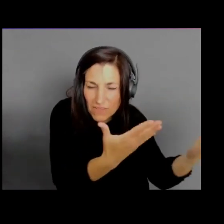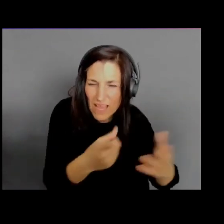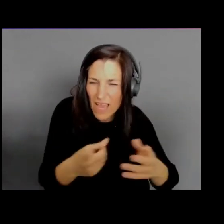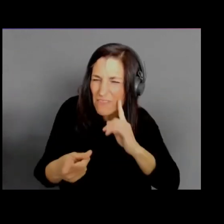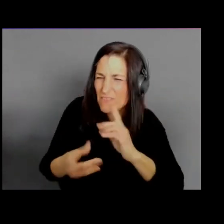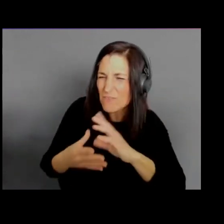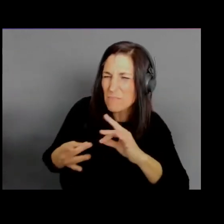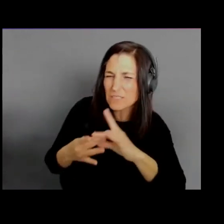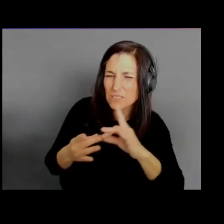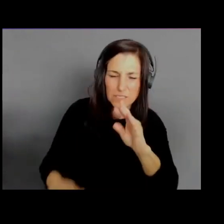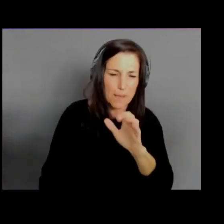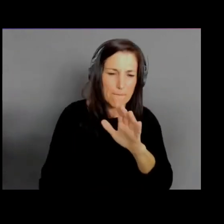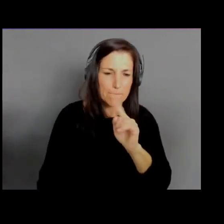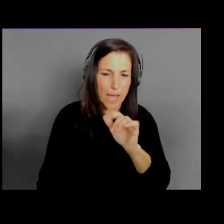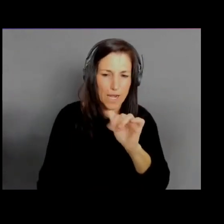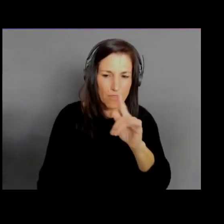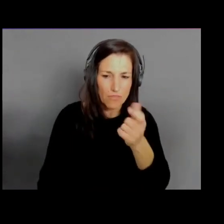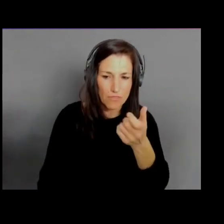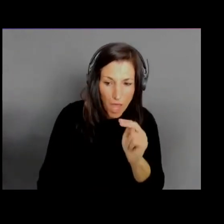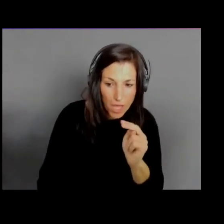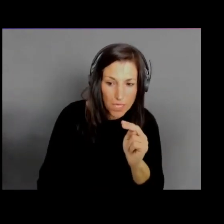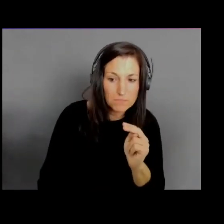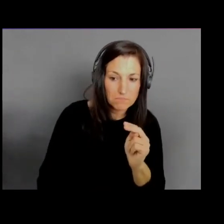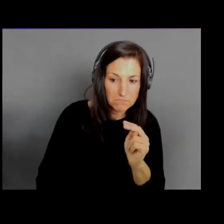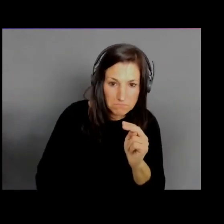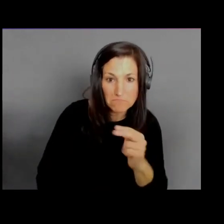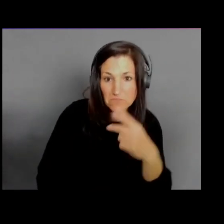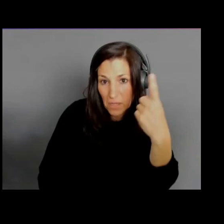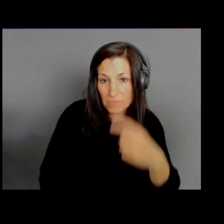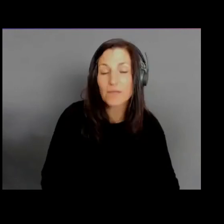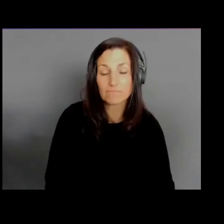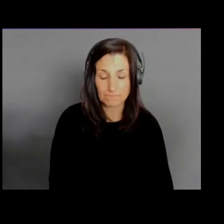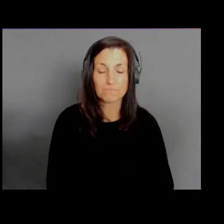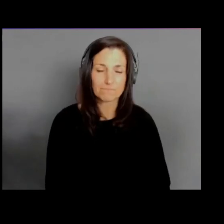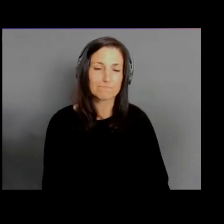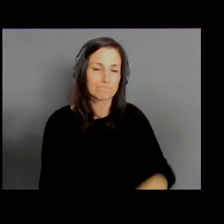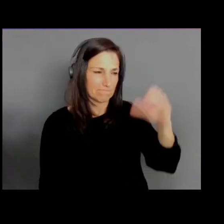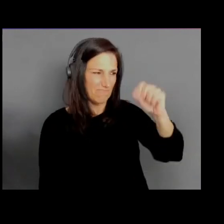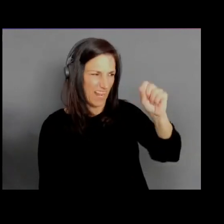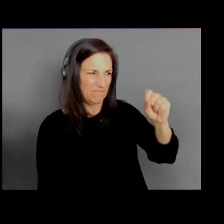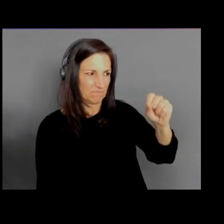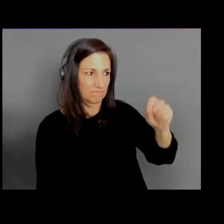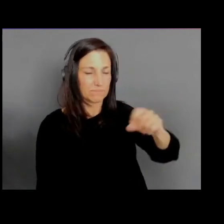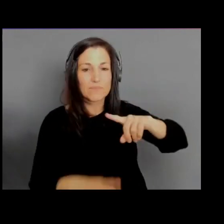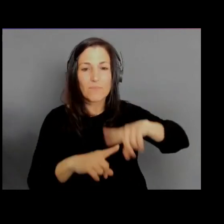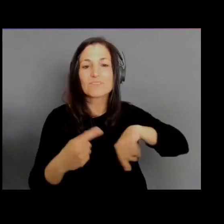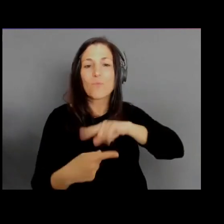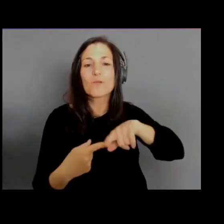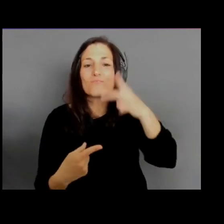So, depending upon when you see this, if it's Monday, you can still register for our Bot-a-Thon.